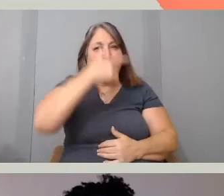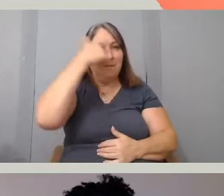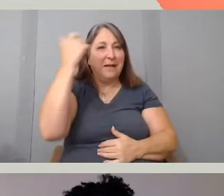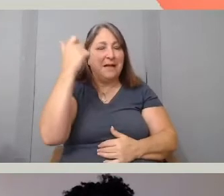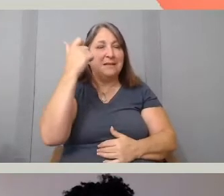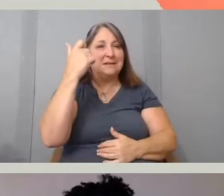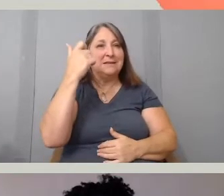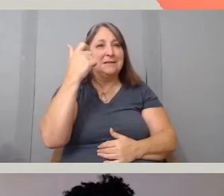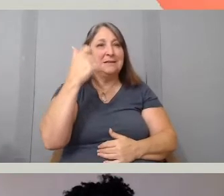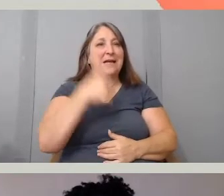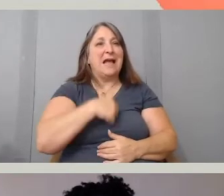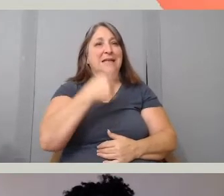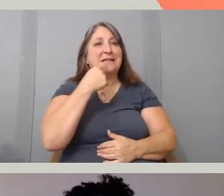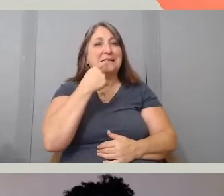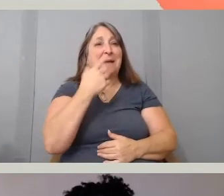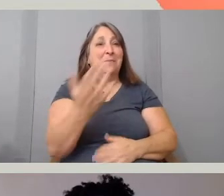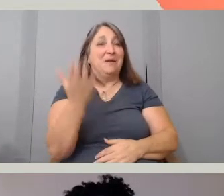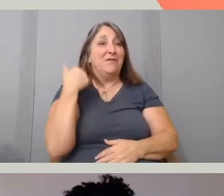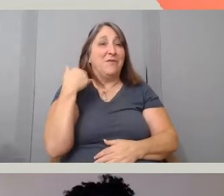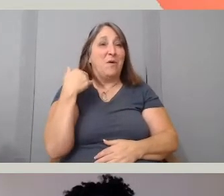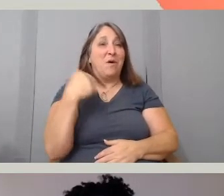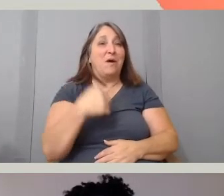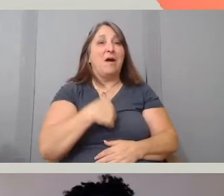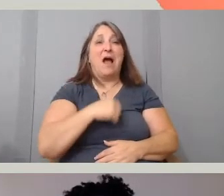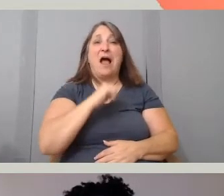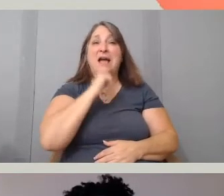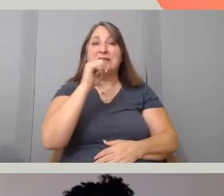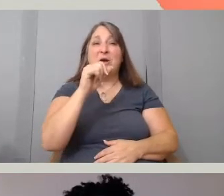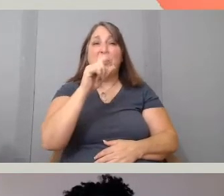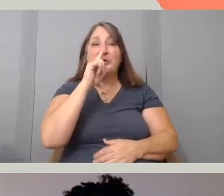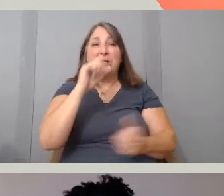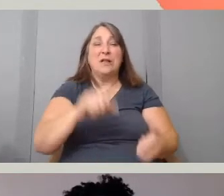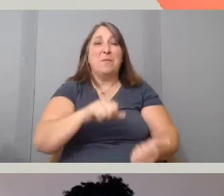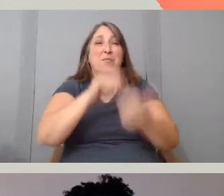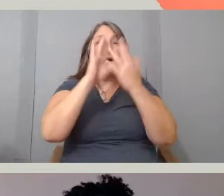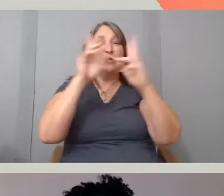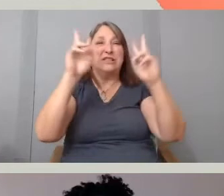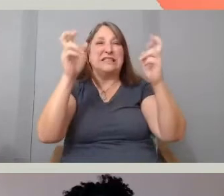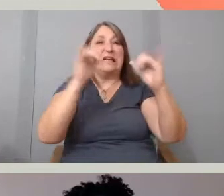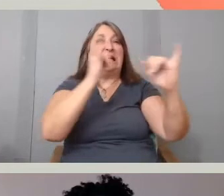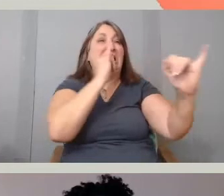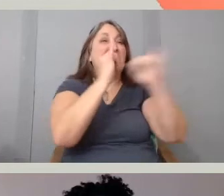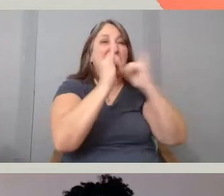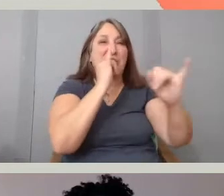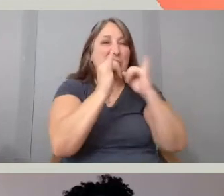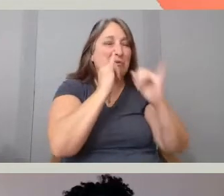I do not really approach the interview as an intuition. It's, I don't feel